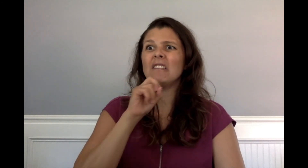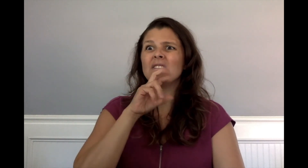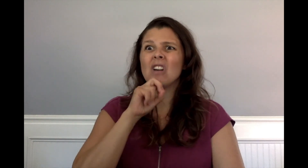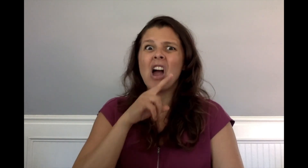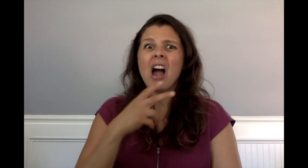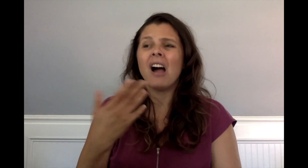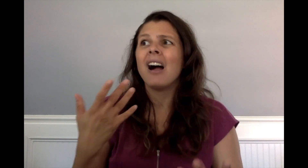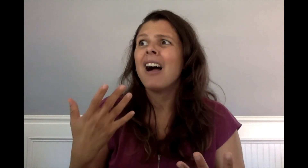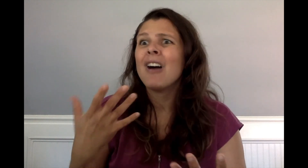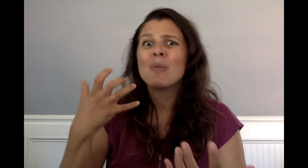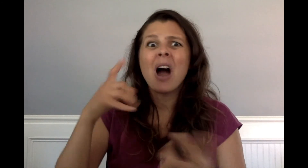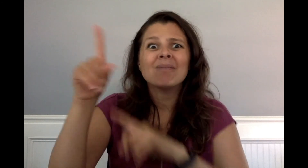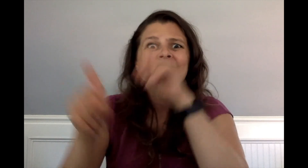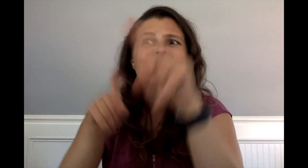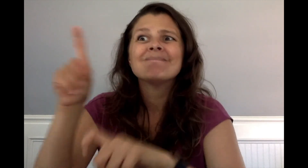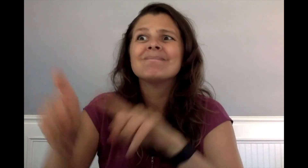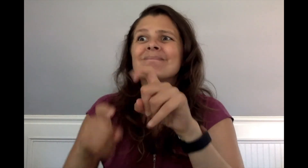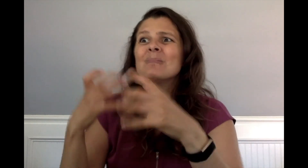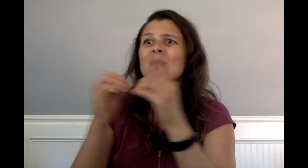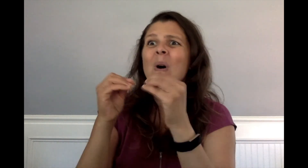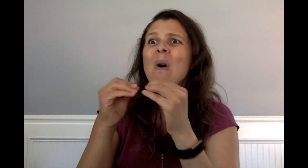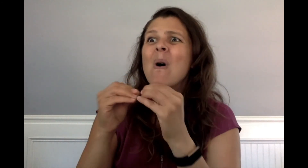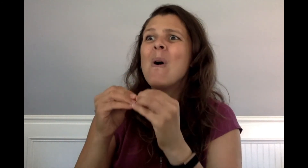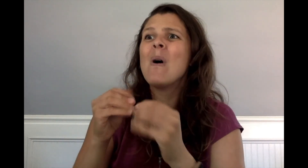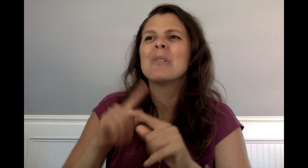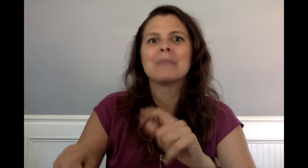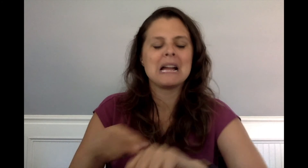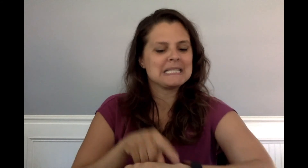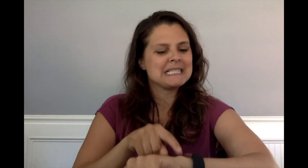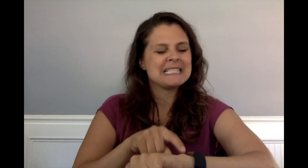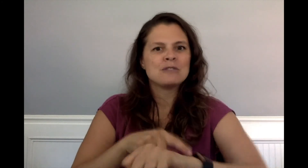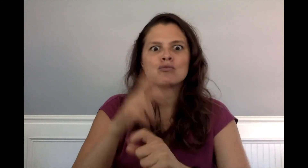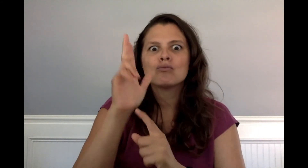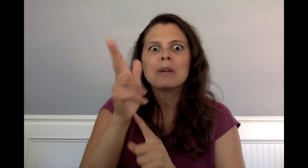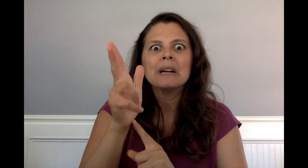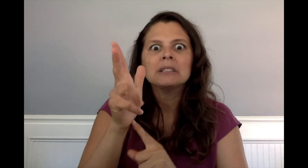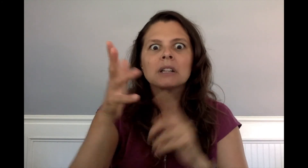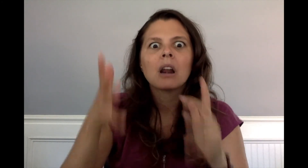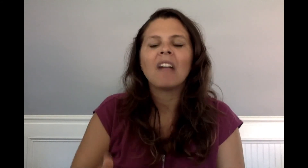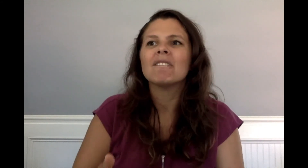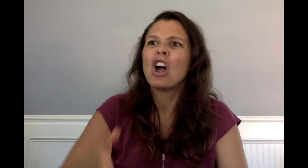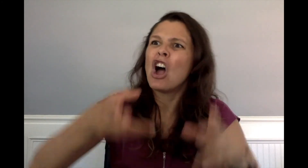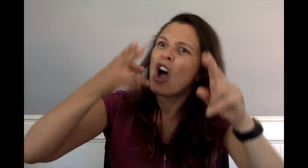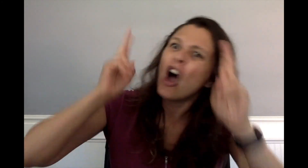Charlie and Frog had unanswered questions that would have to wait.